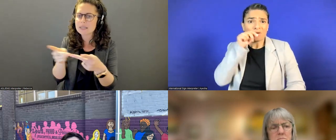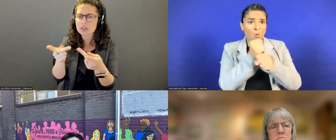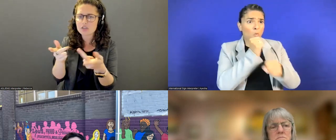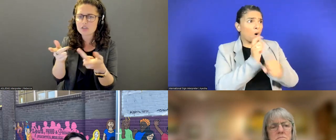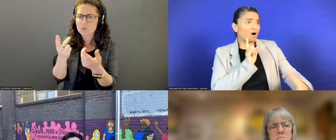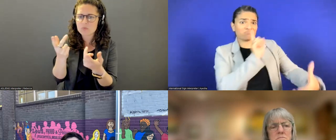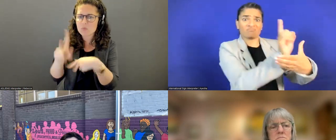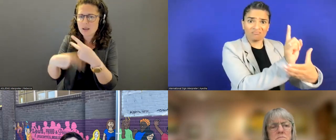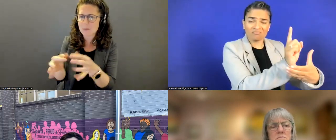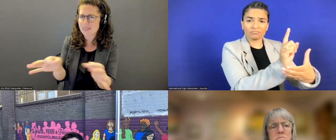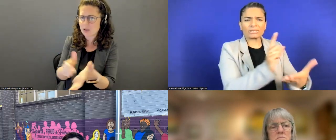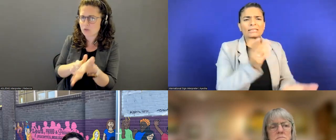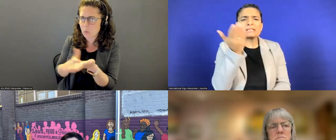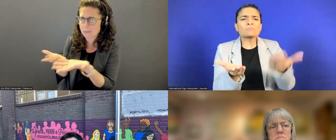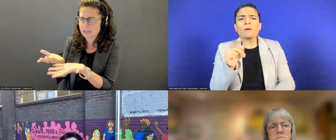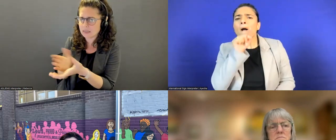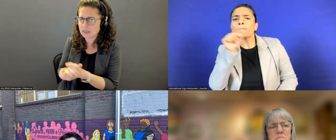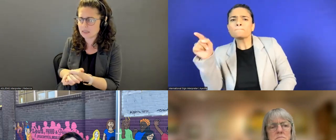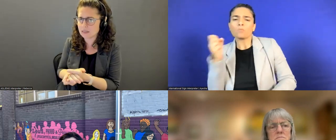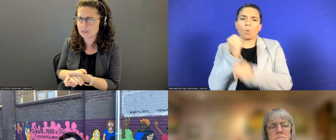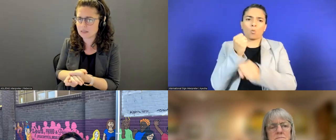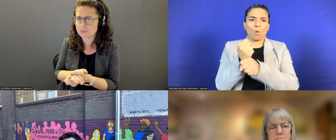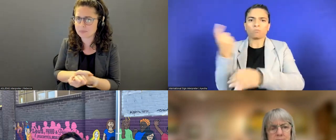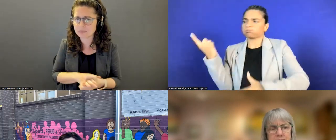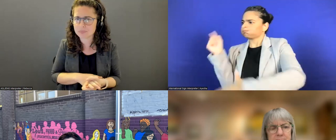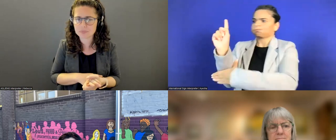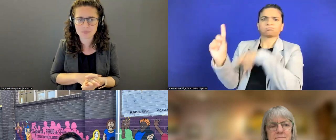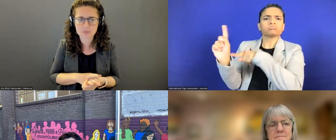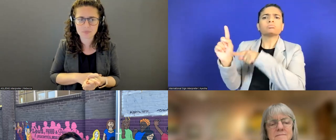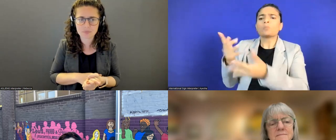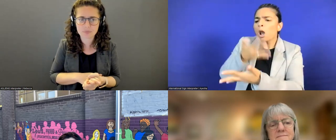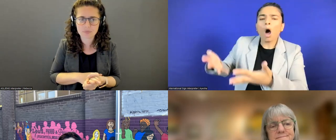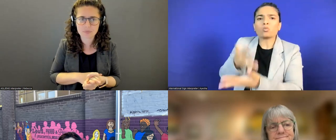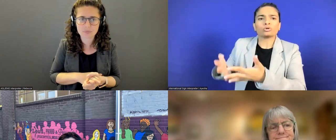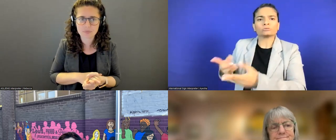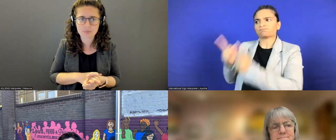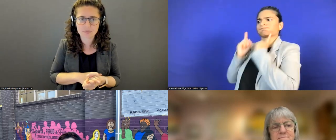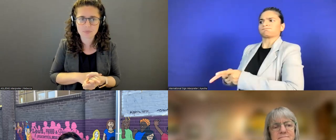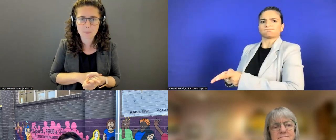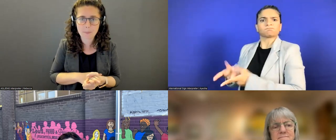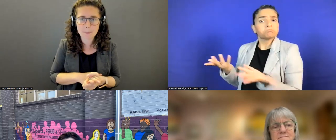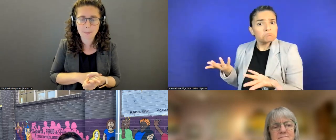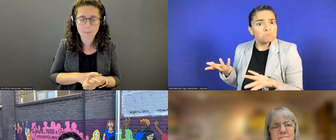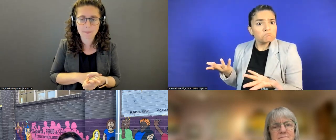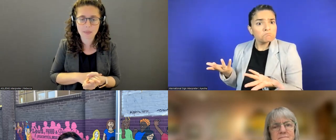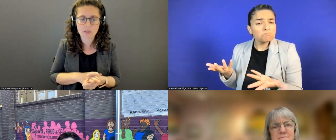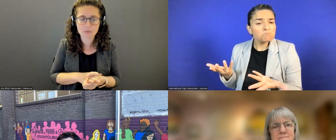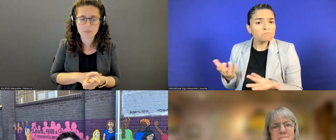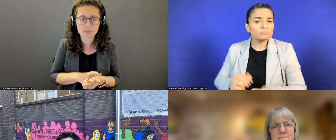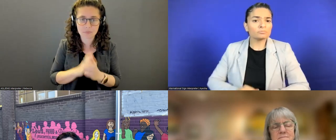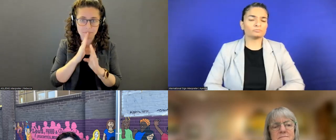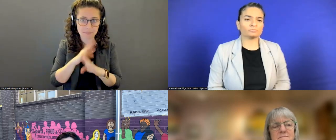are there?